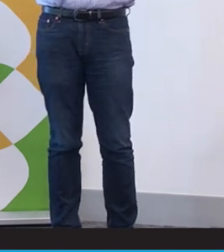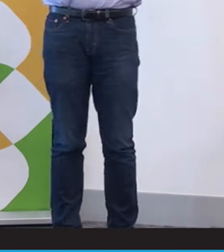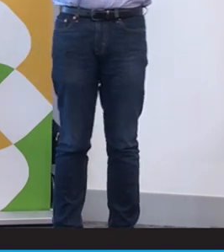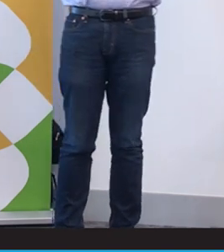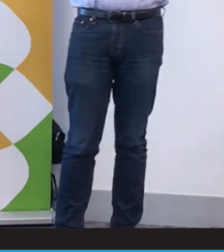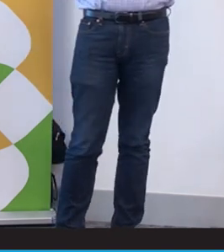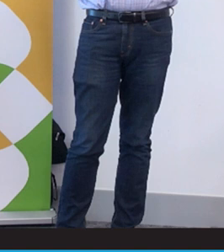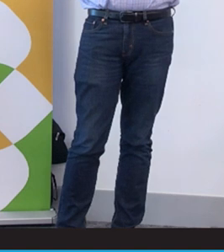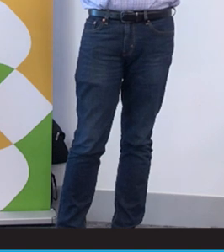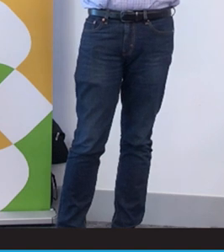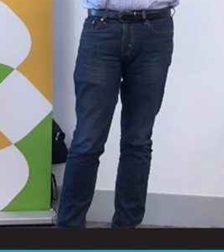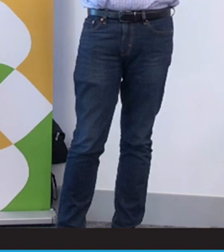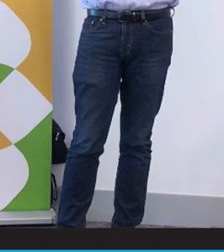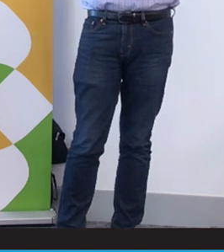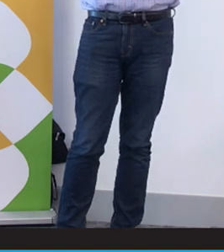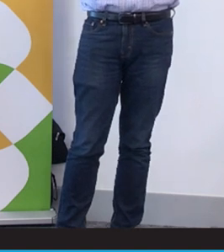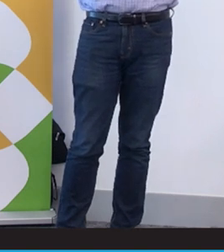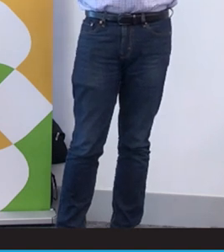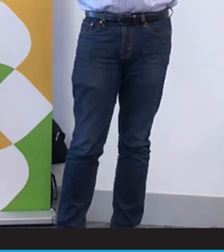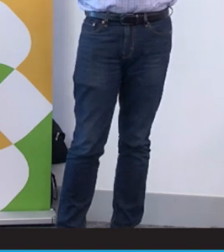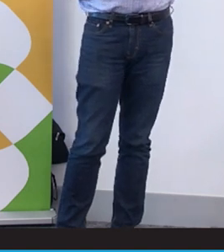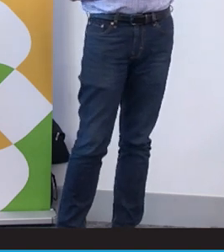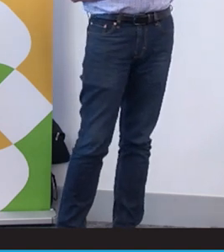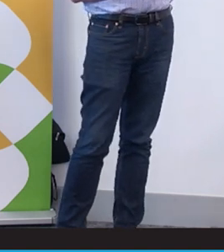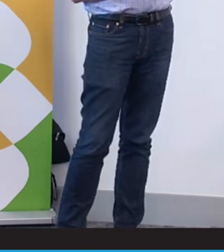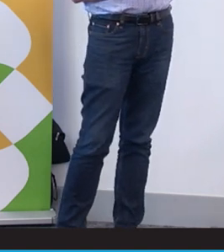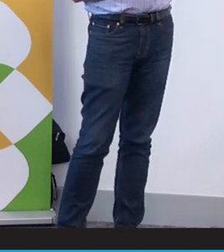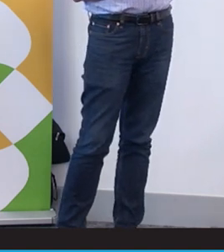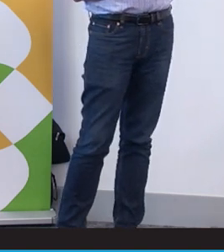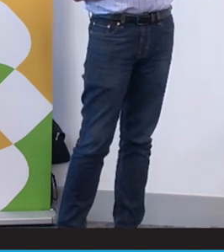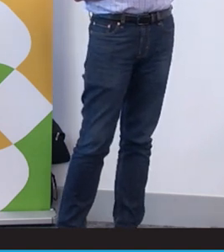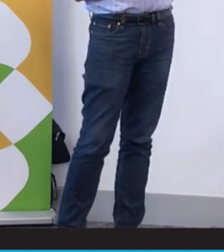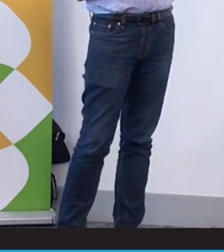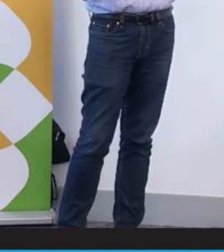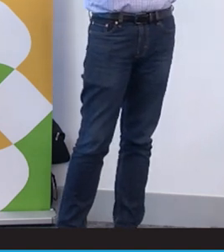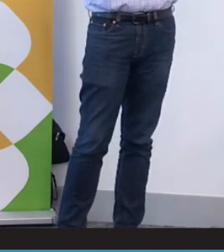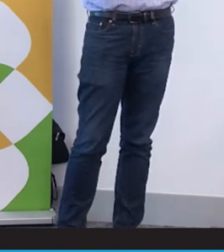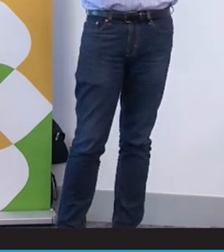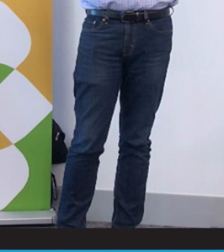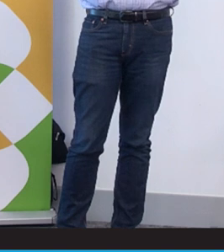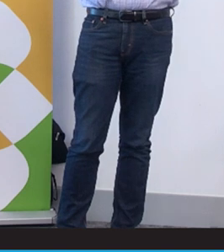talking about the extra contribution being around $750,000 to the Australian economy,